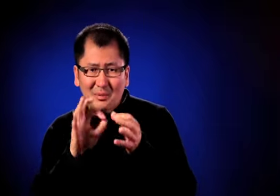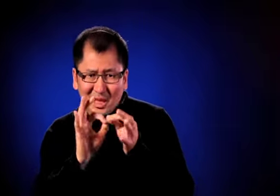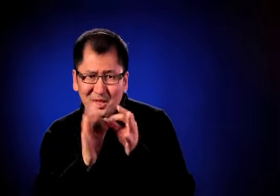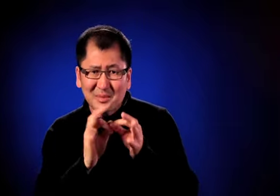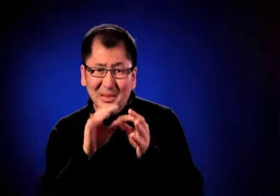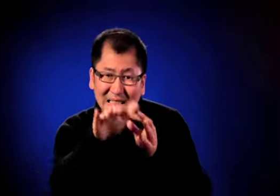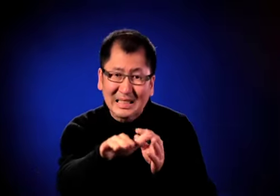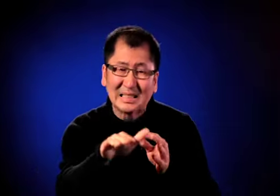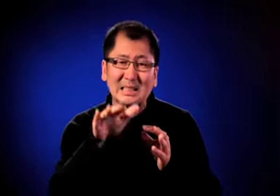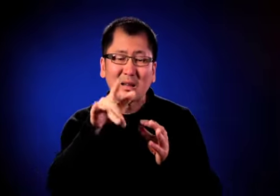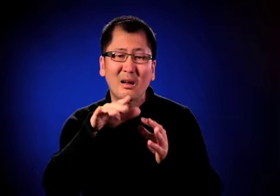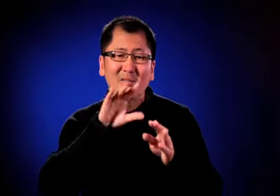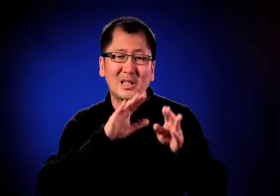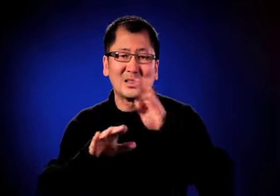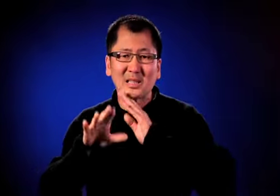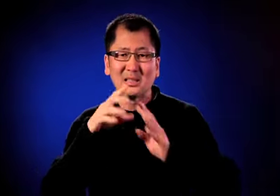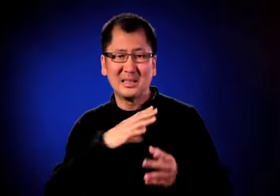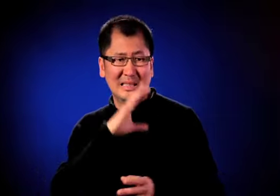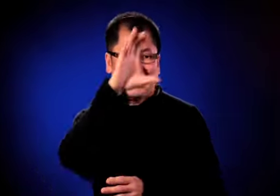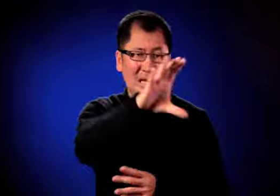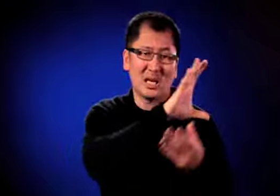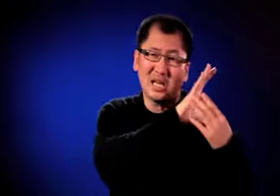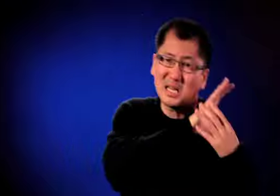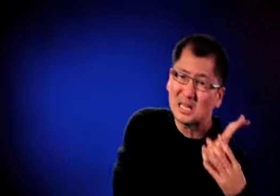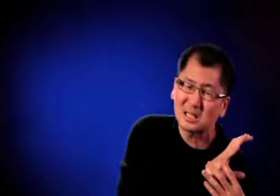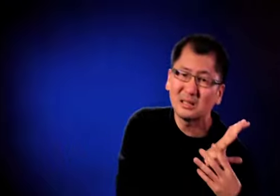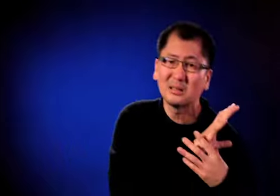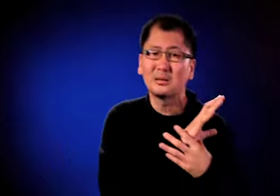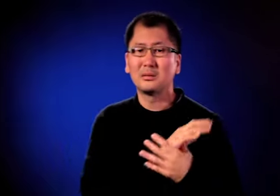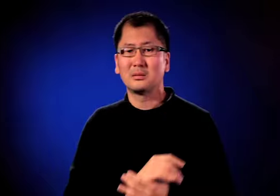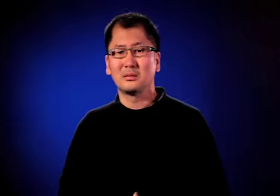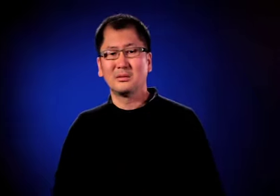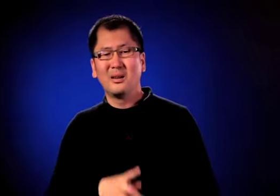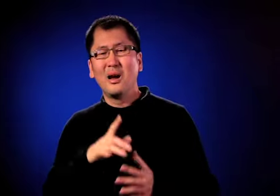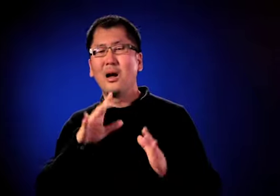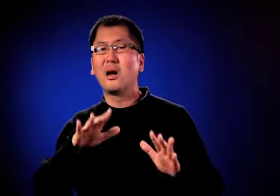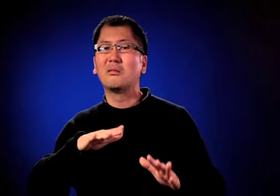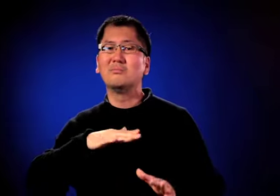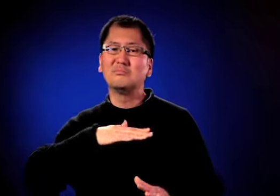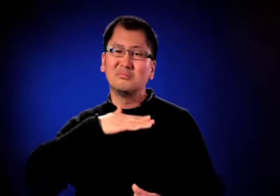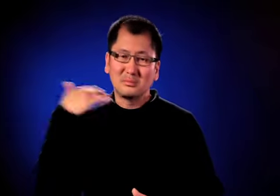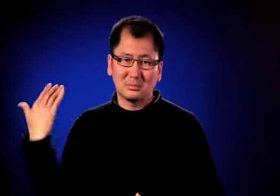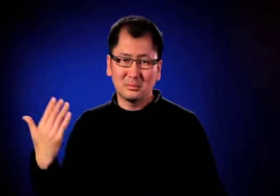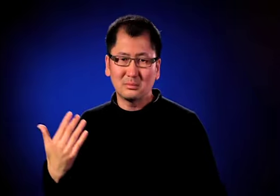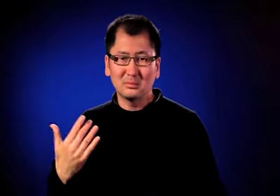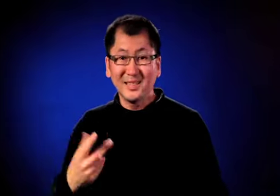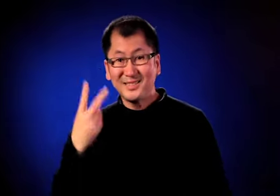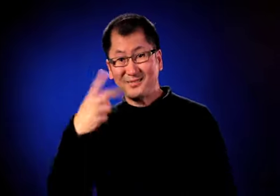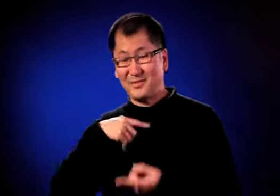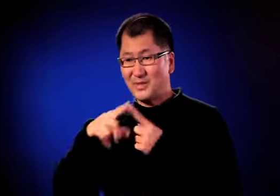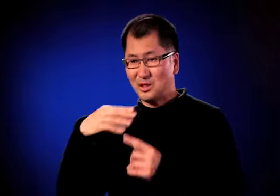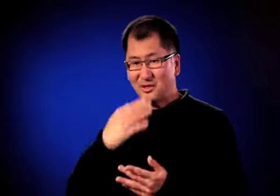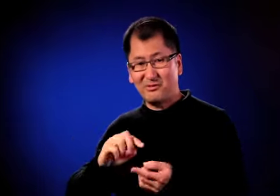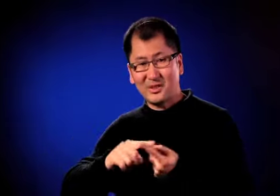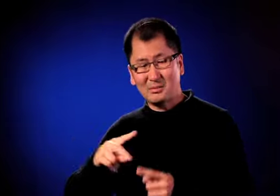constantly fighting to get interpreting services. Constantly fighting for my access. Constantly fighting to take care of me.